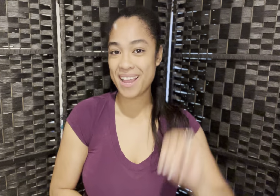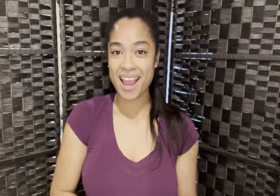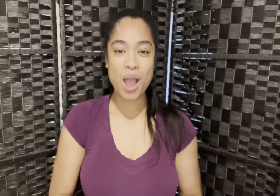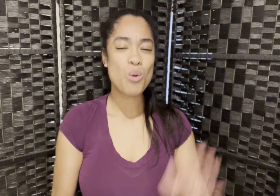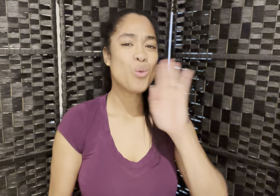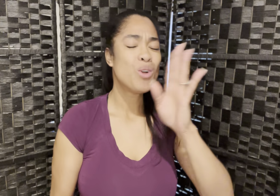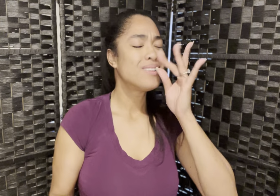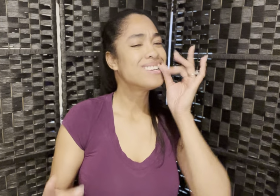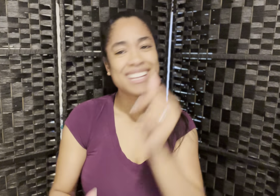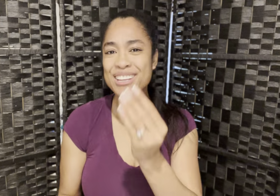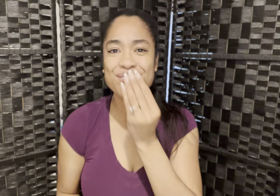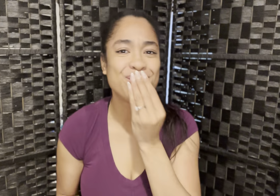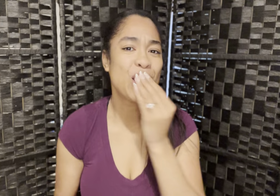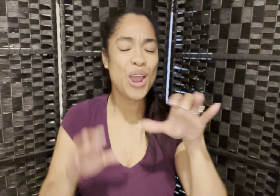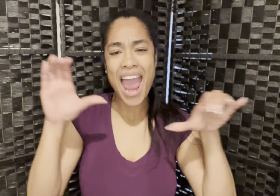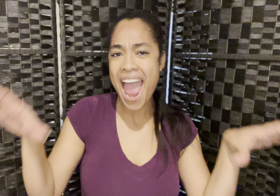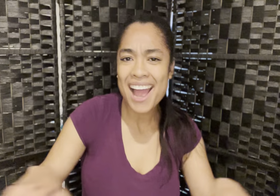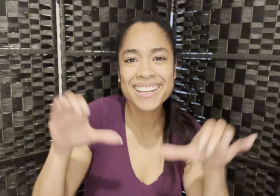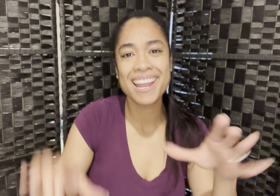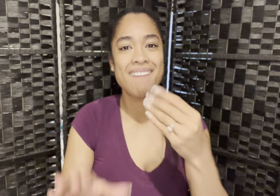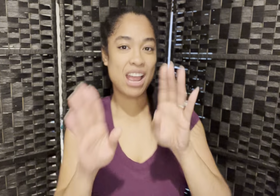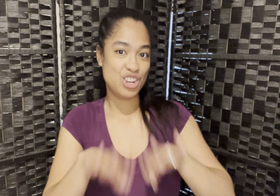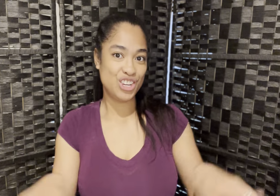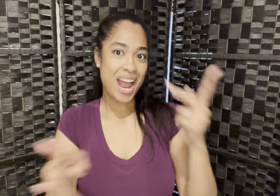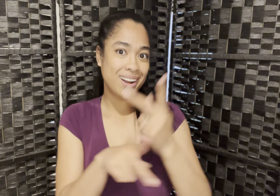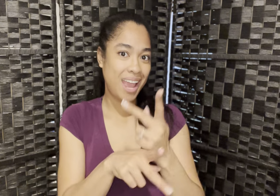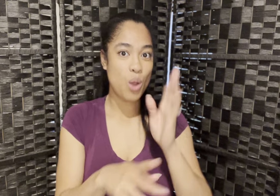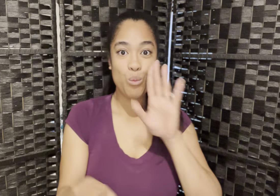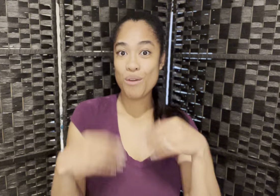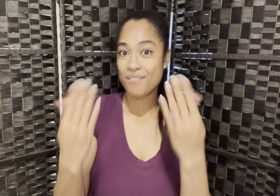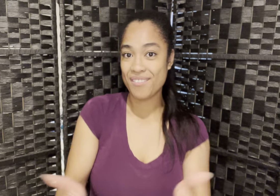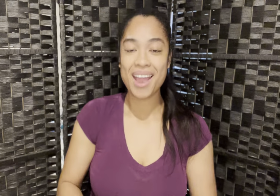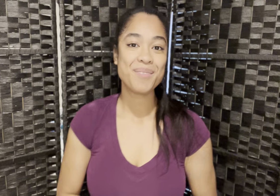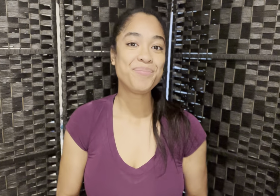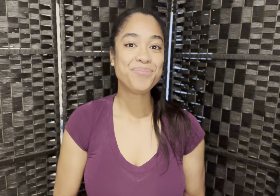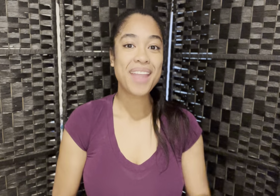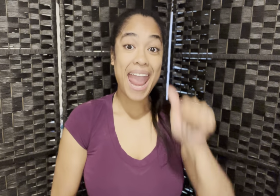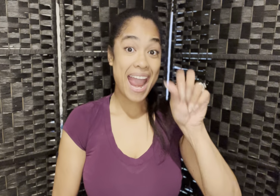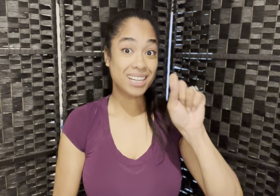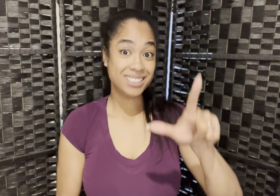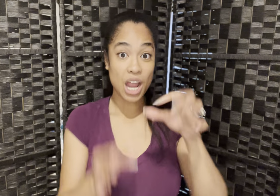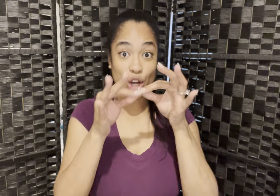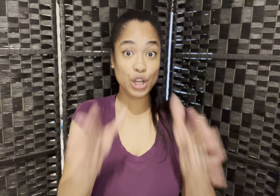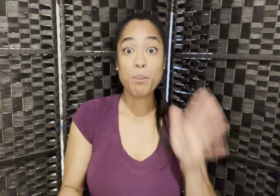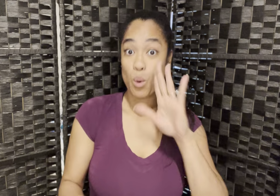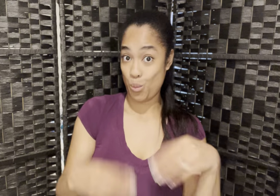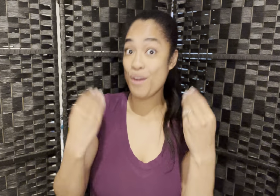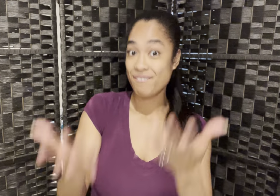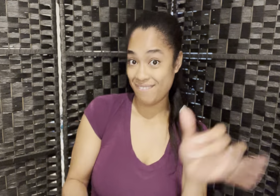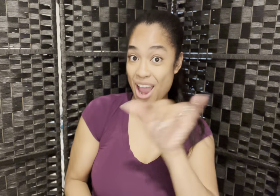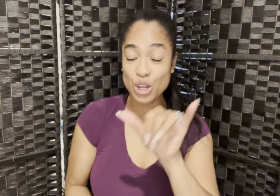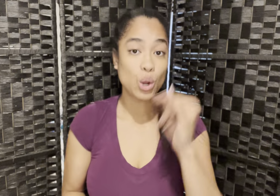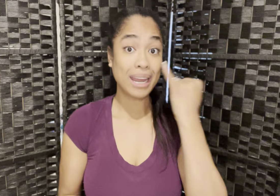We will have yummy food, activities, and childcare will be provided. ASL interpreters will be provided,